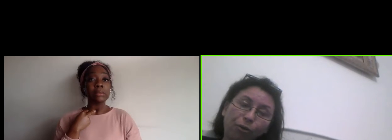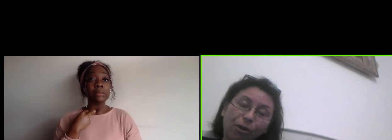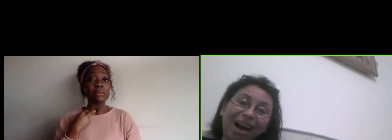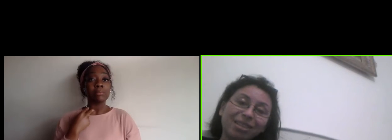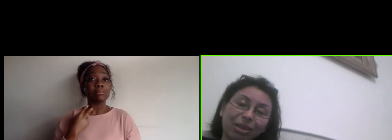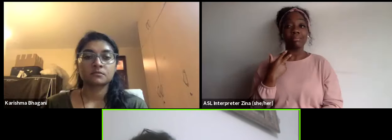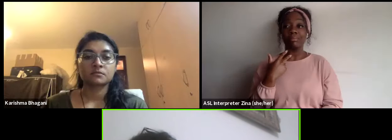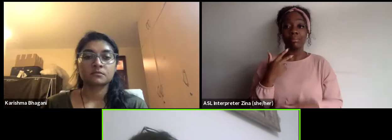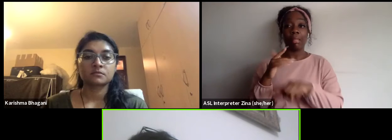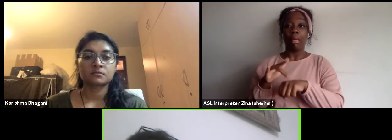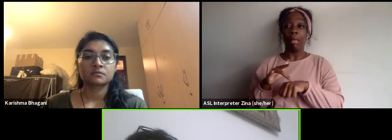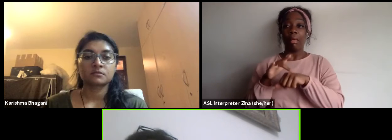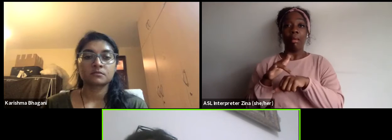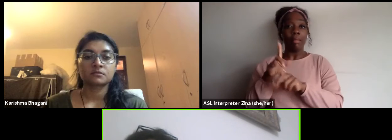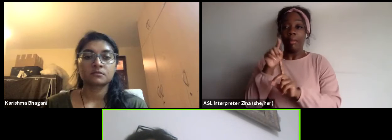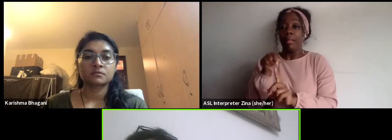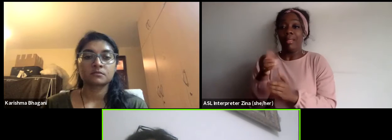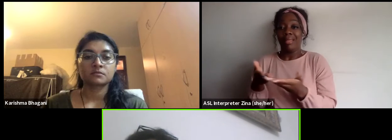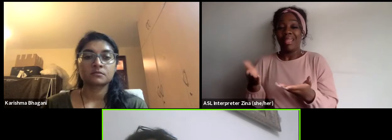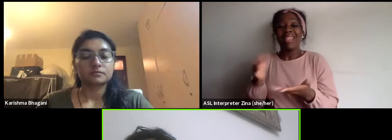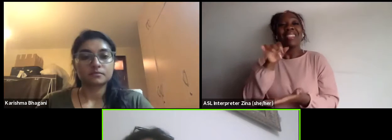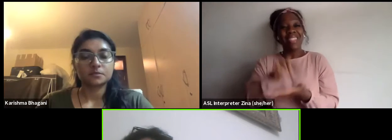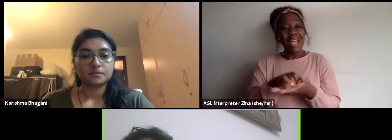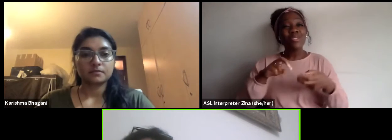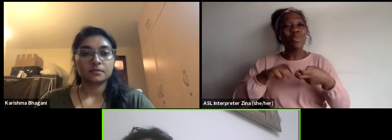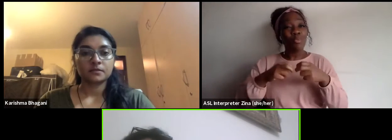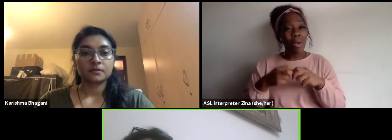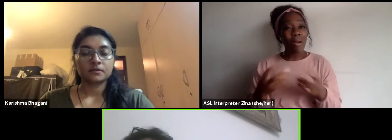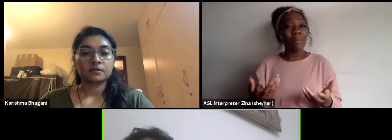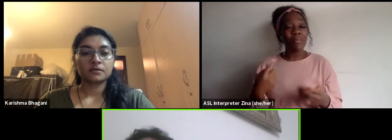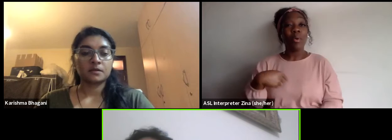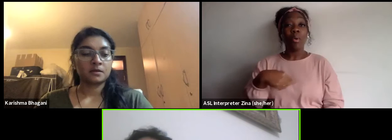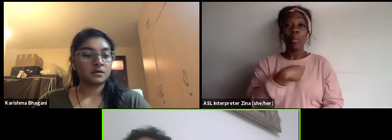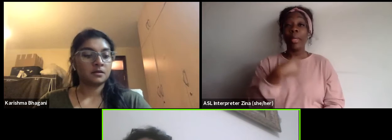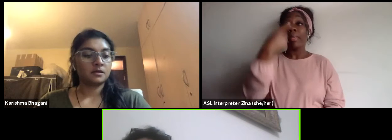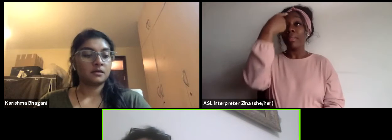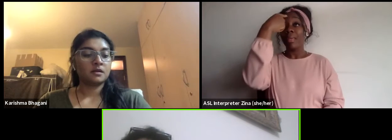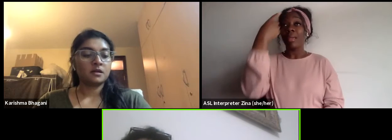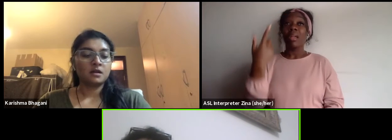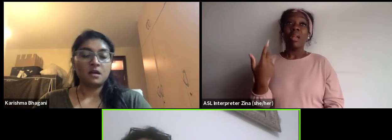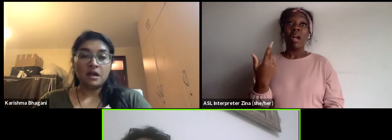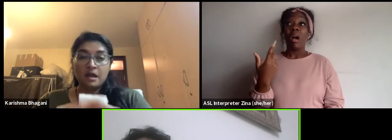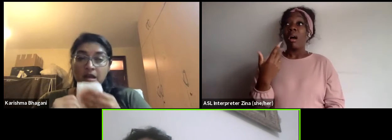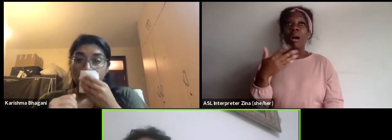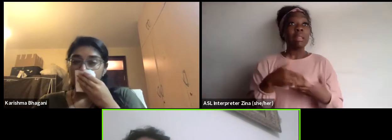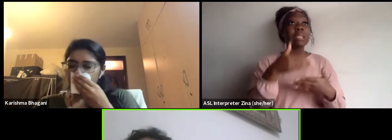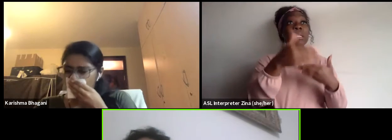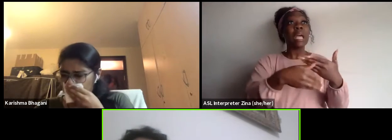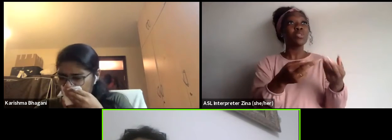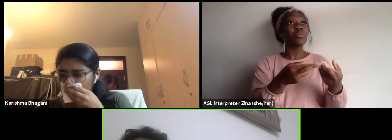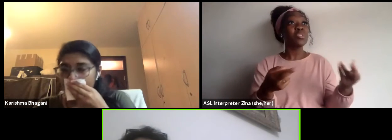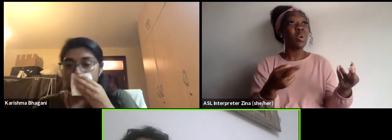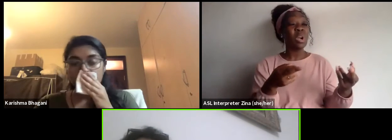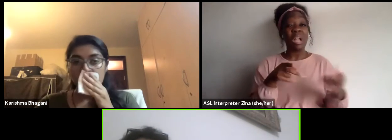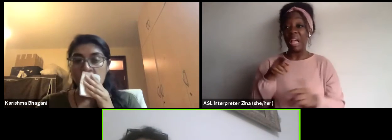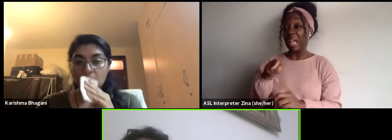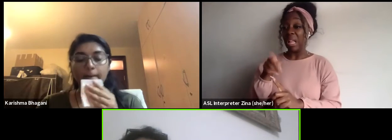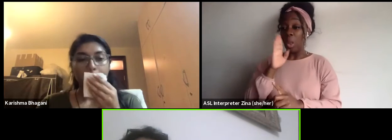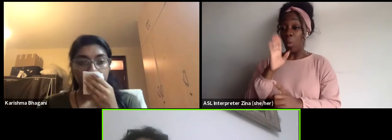in this sector is we think about the next resource, when this one is dry then you don't even have time